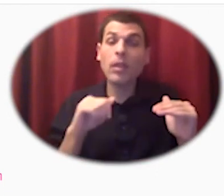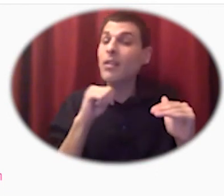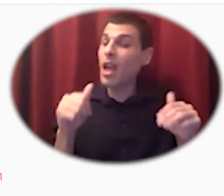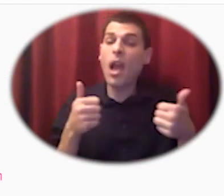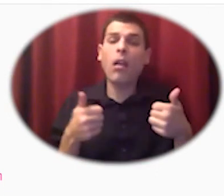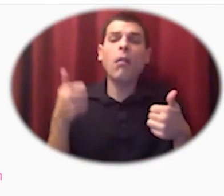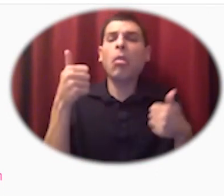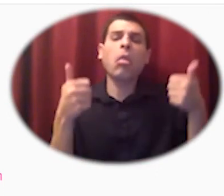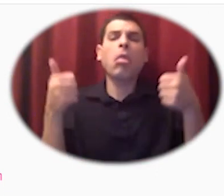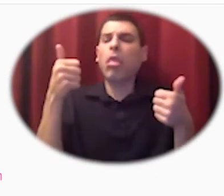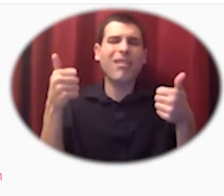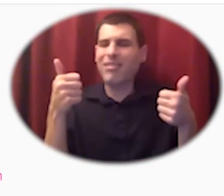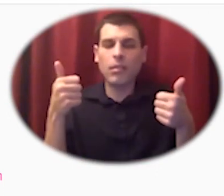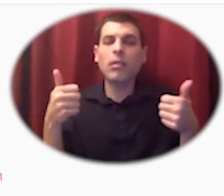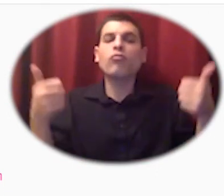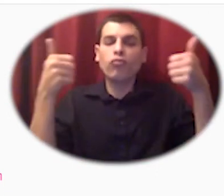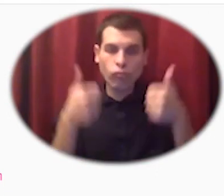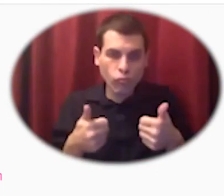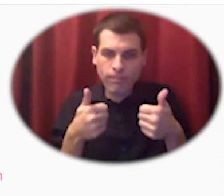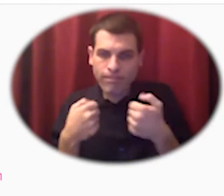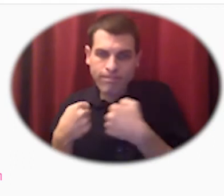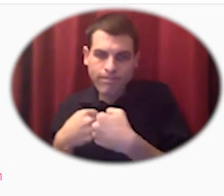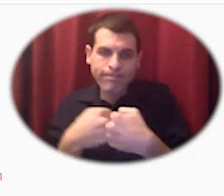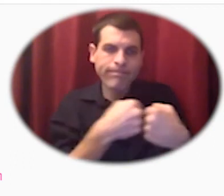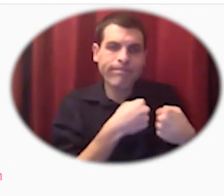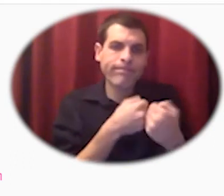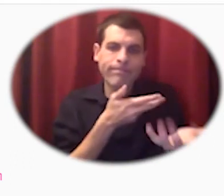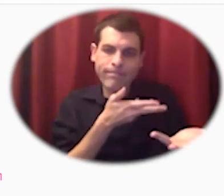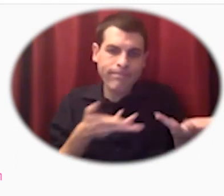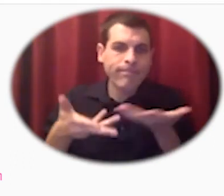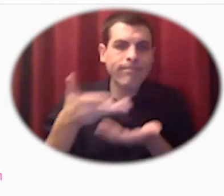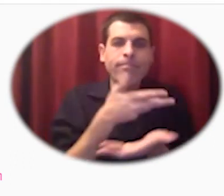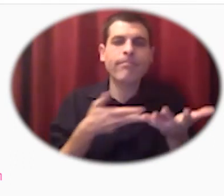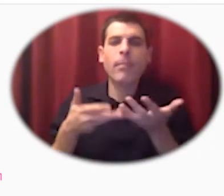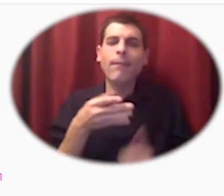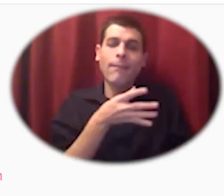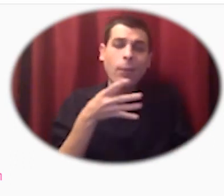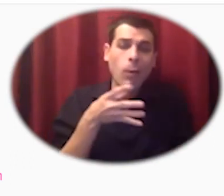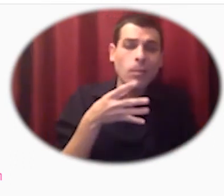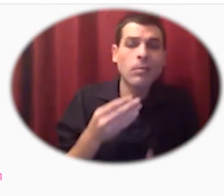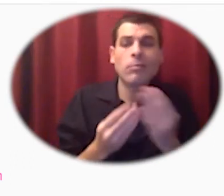cooperative of farms nurseries mills processors retail outlets and wholesale